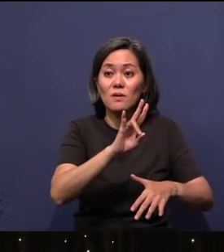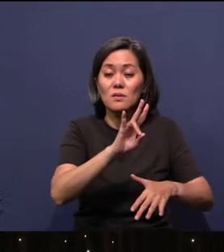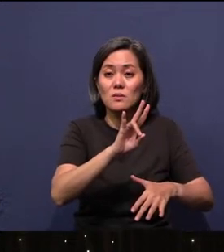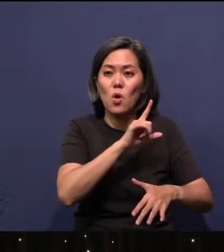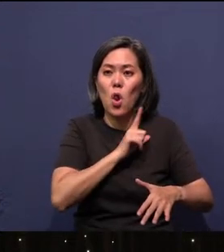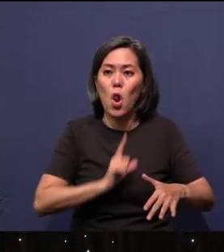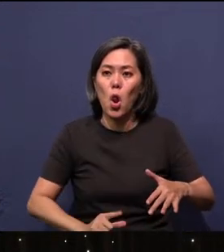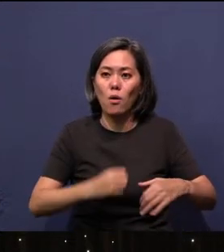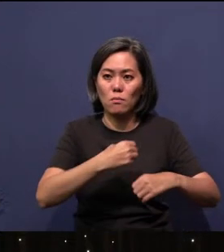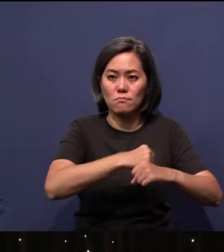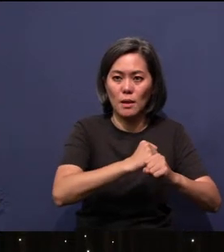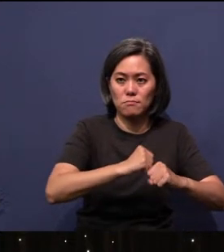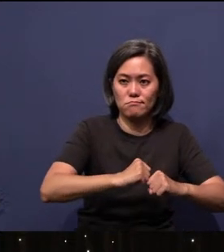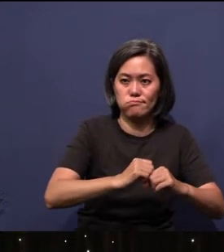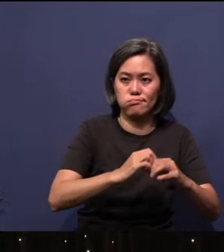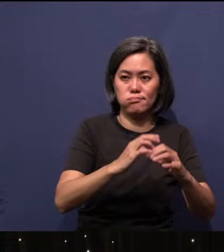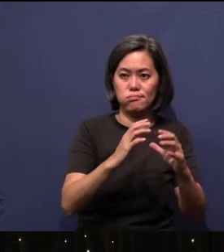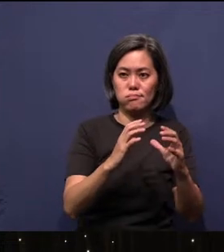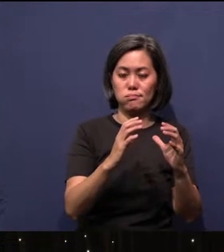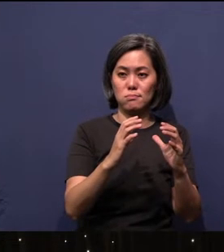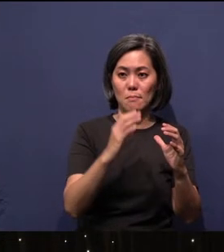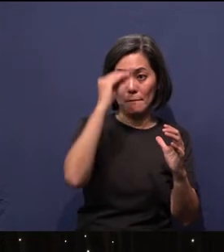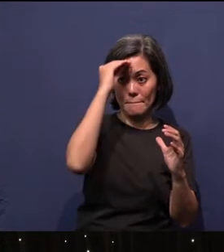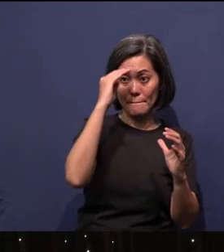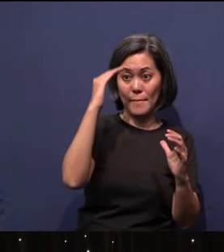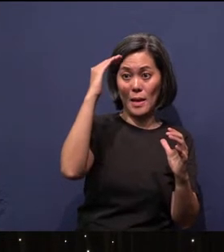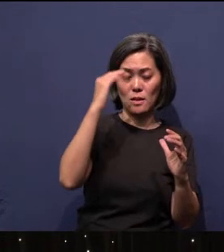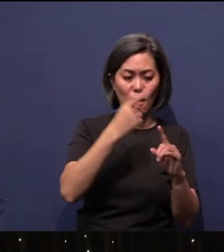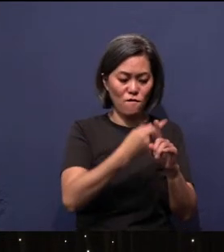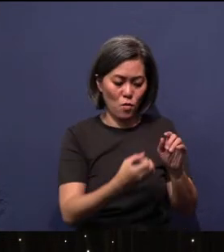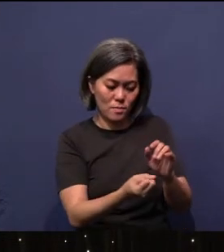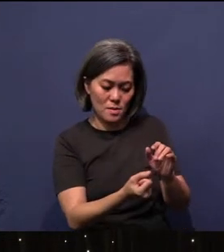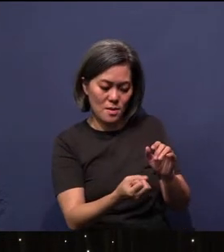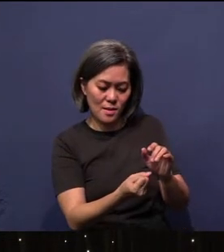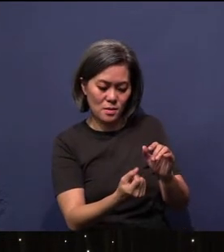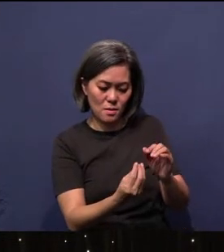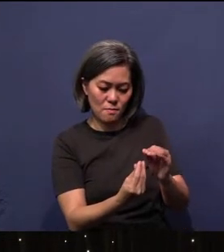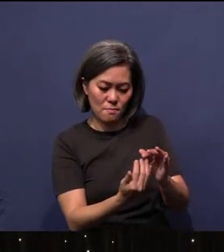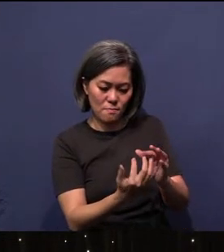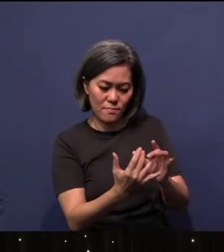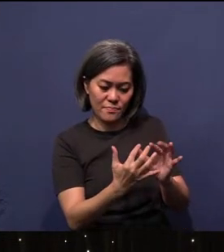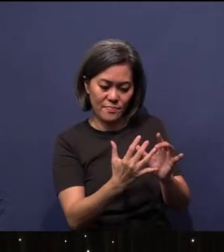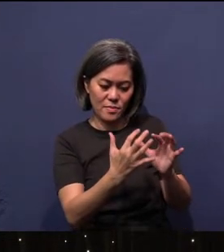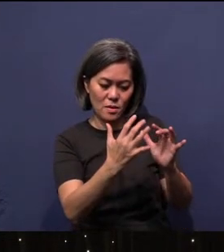man from the dust of the ground and breathed into his